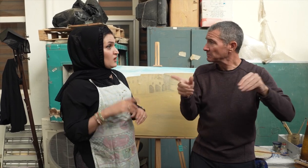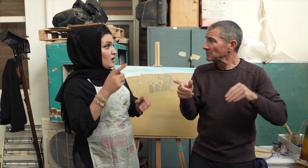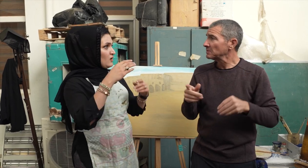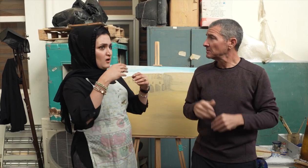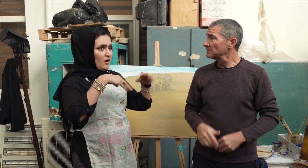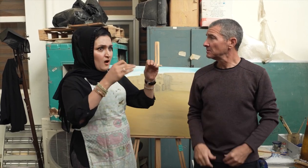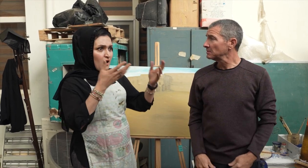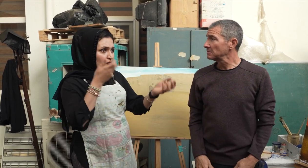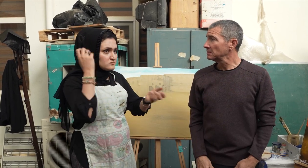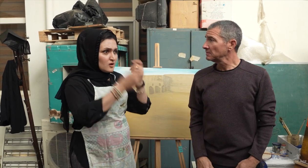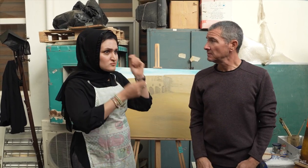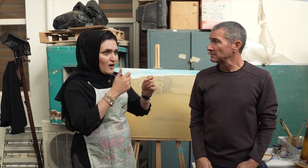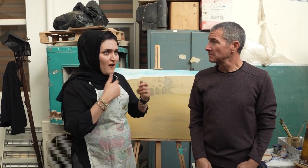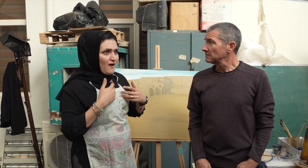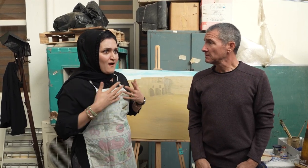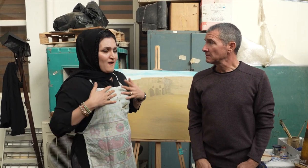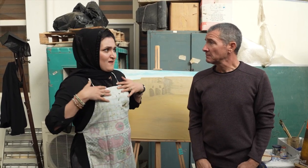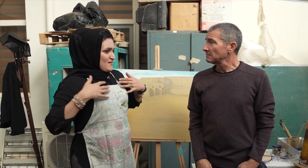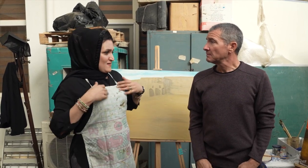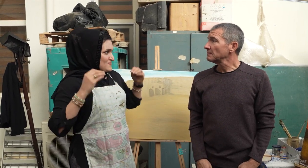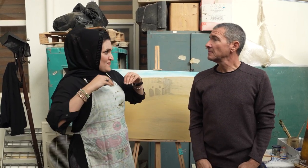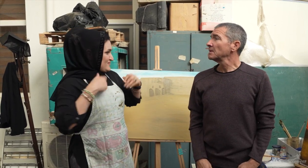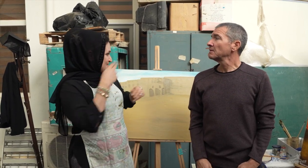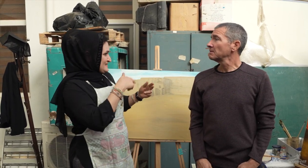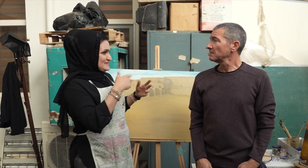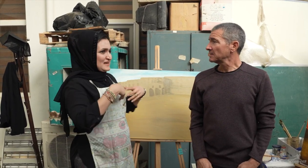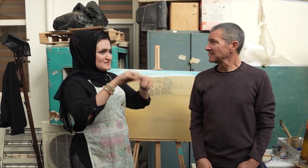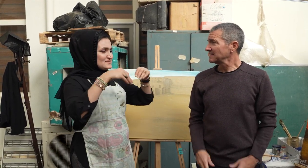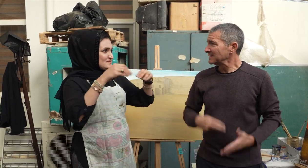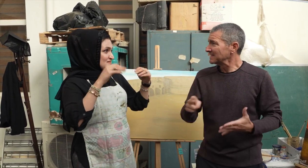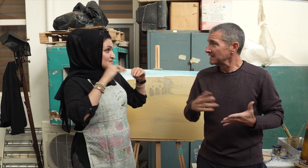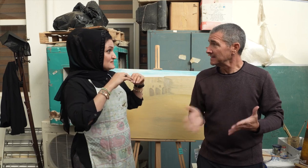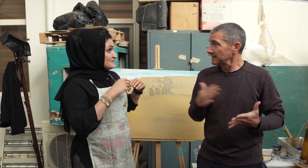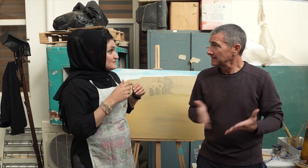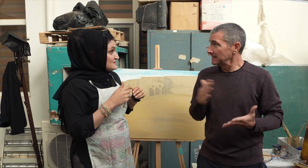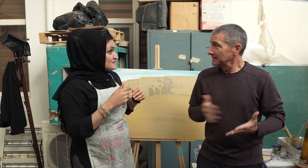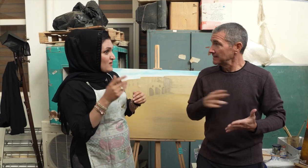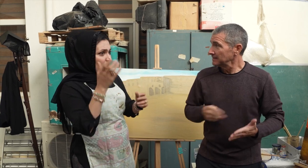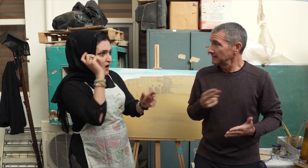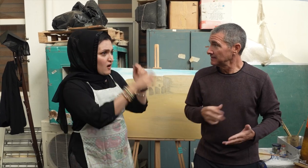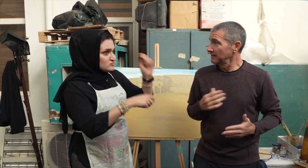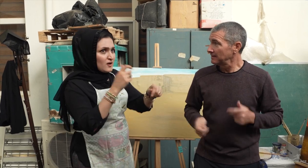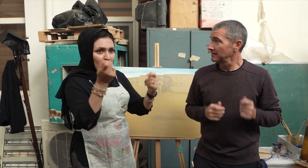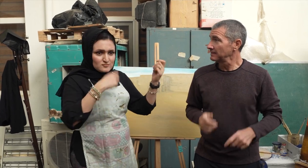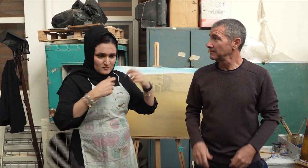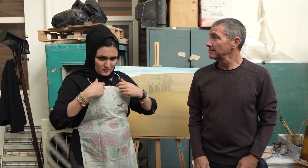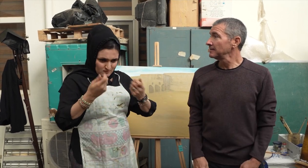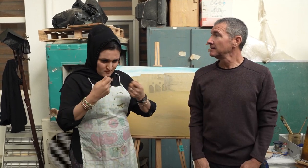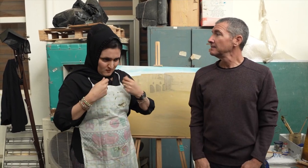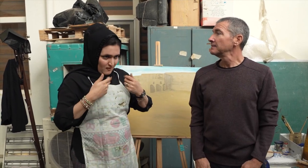Yes, I was so inspired when people were buying my artwork. I have to paint more and meet the demands.